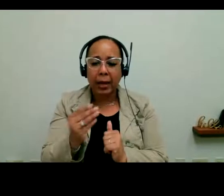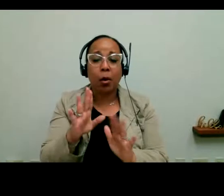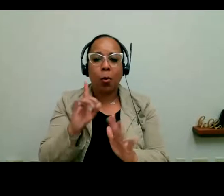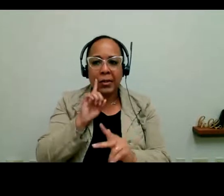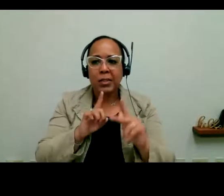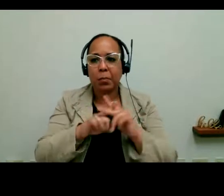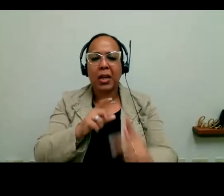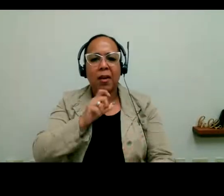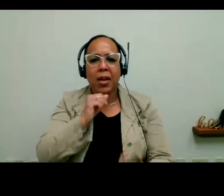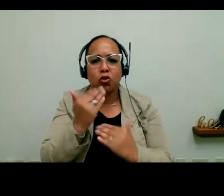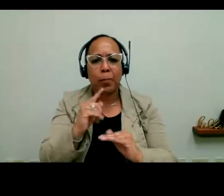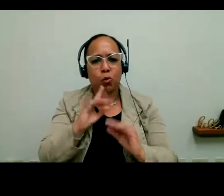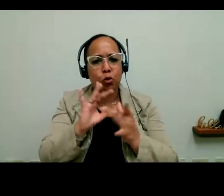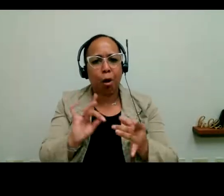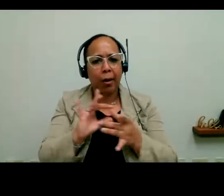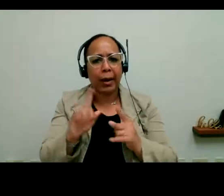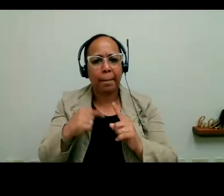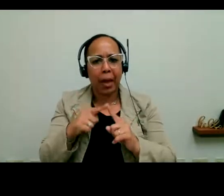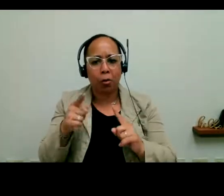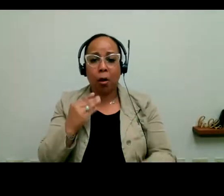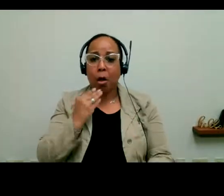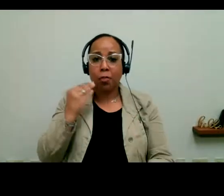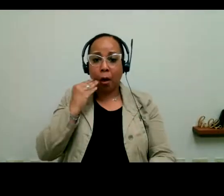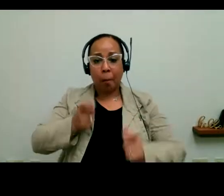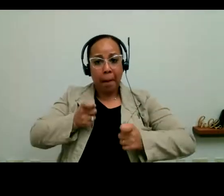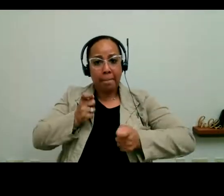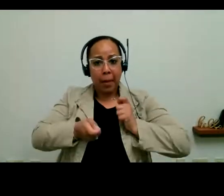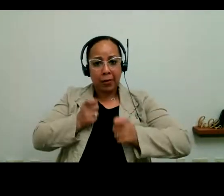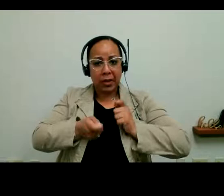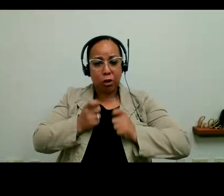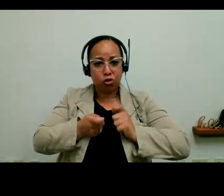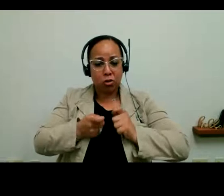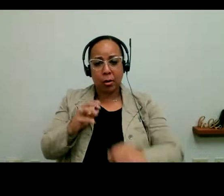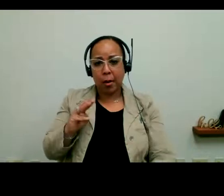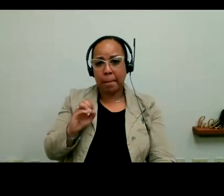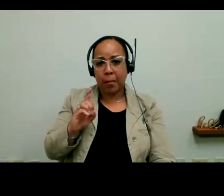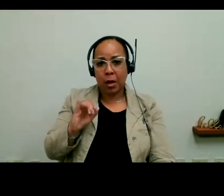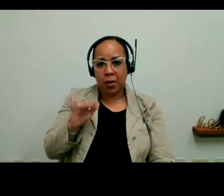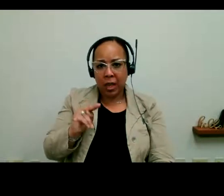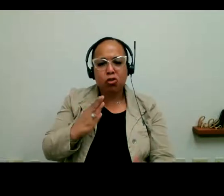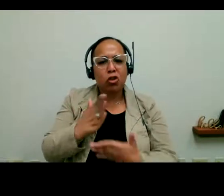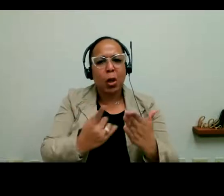were talking about the home modification, somebody asked -- they thought that you said something that goes up until people who are age 59?